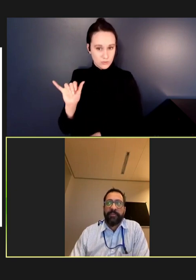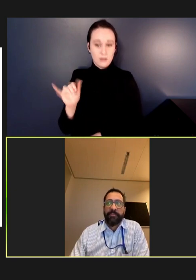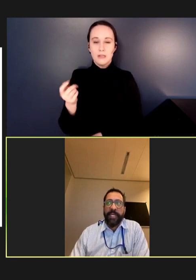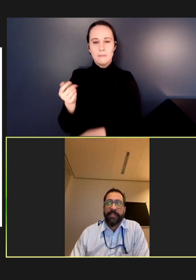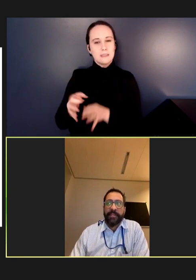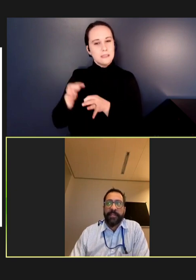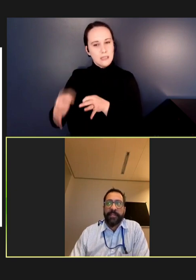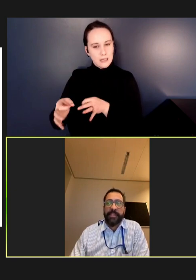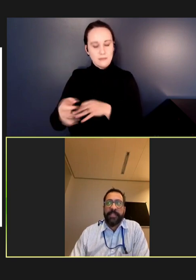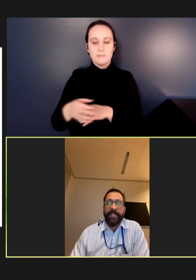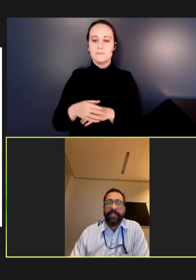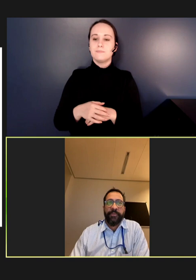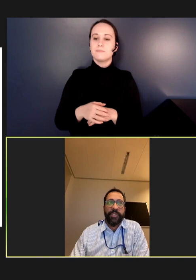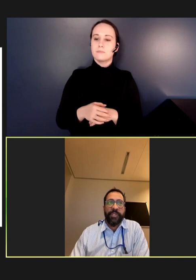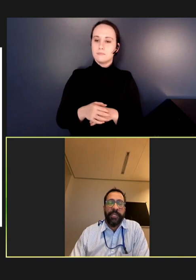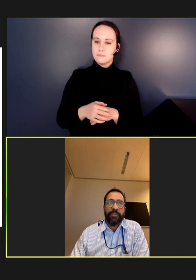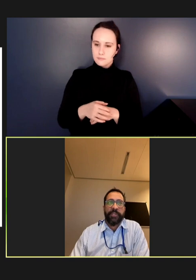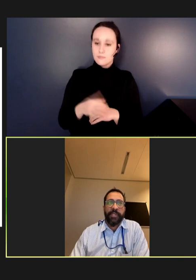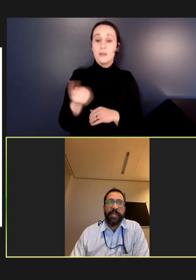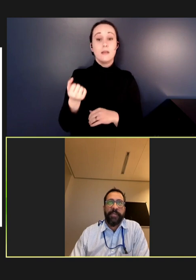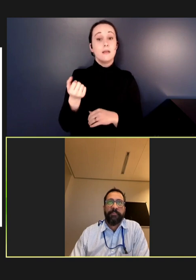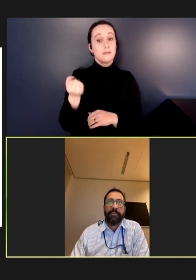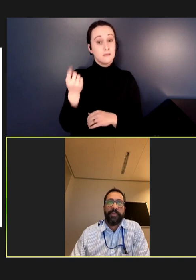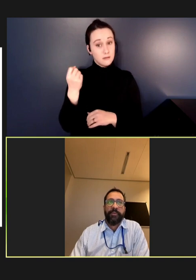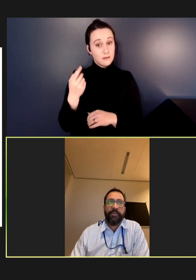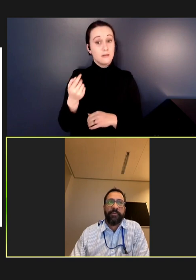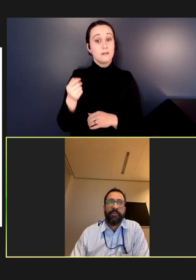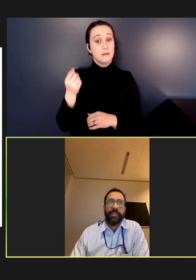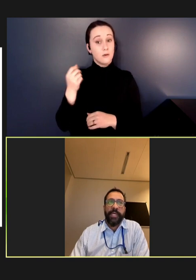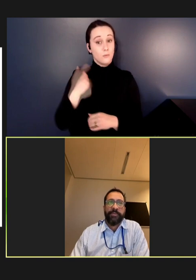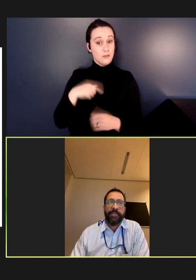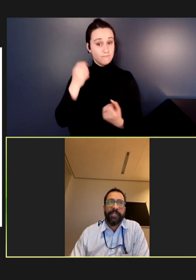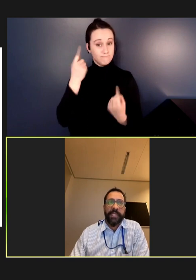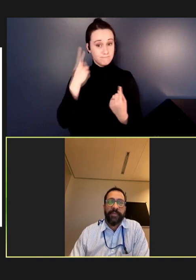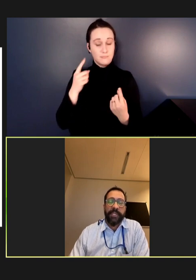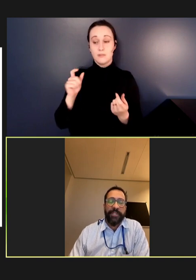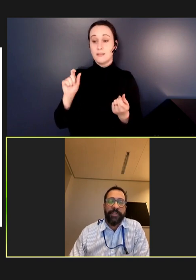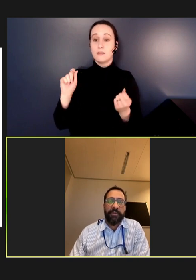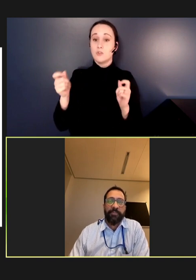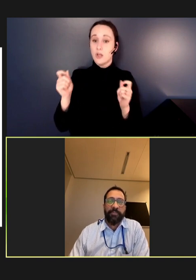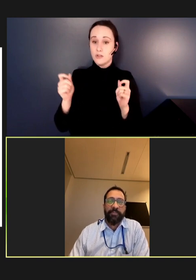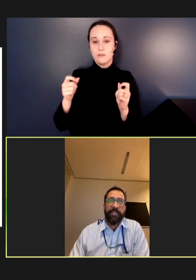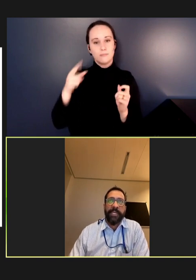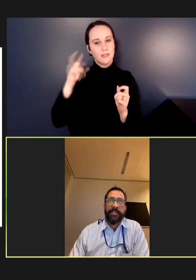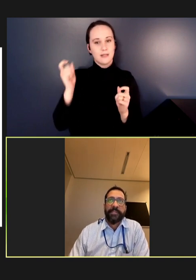from case onset and the data do change over time due to case reclassification, reporting delays,